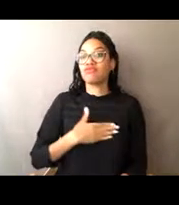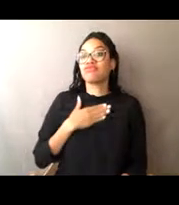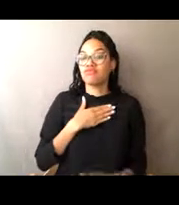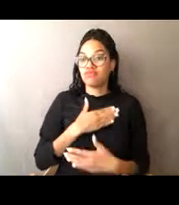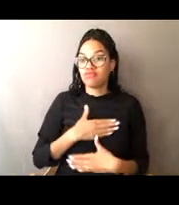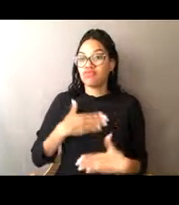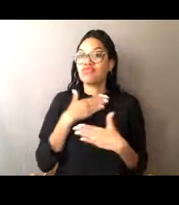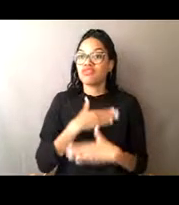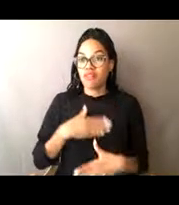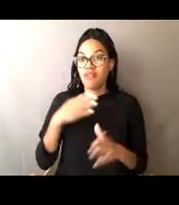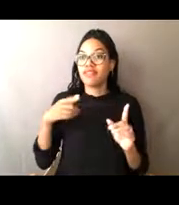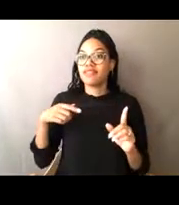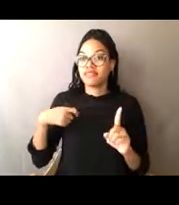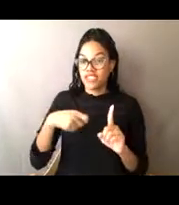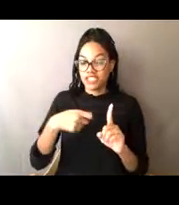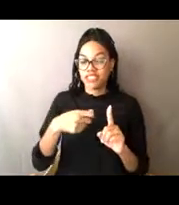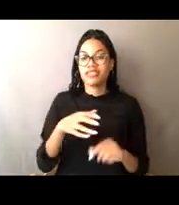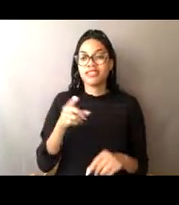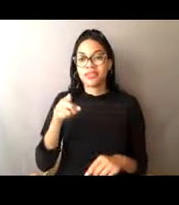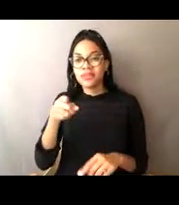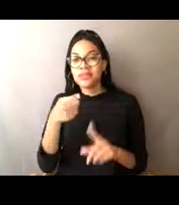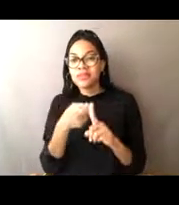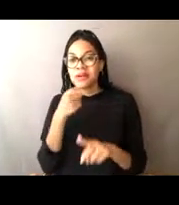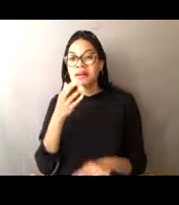So a lot of people like to fish there.